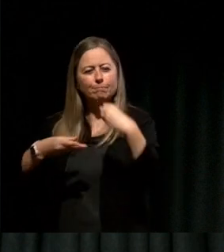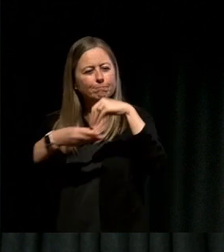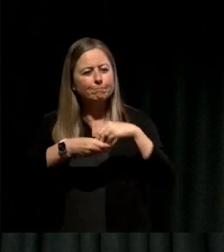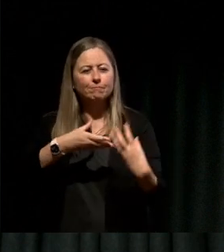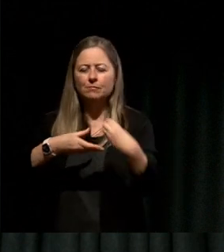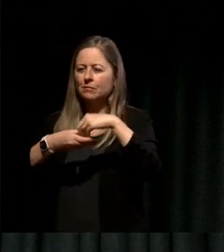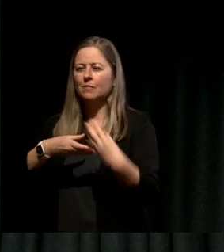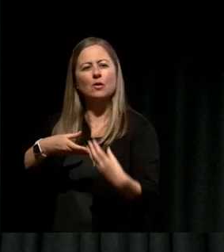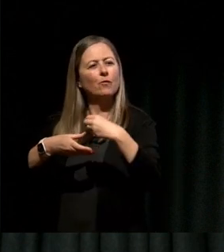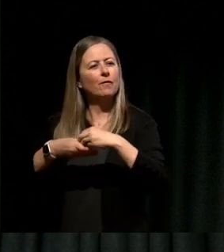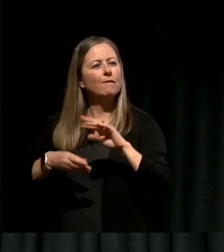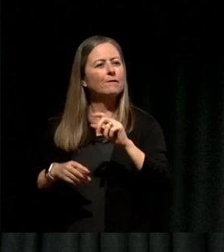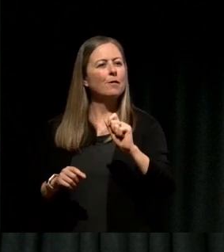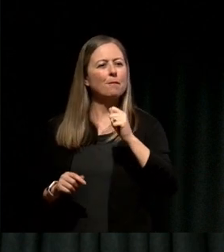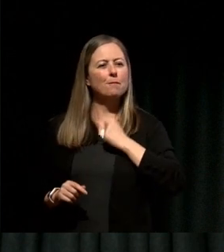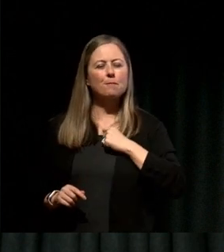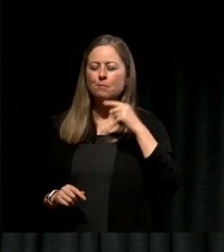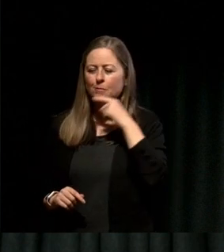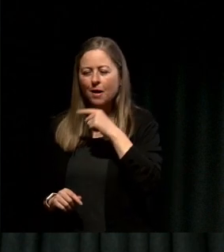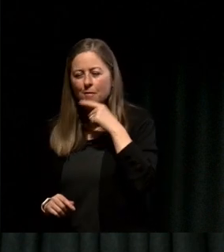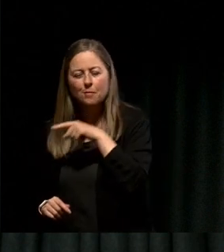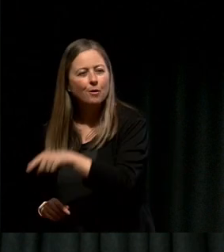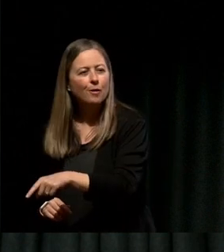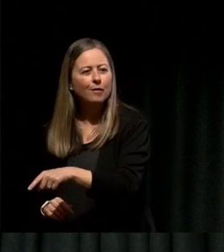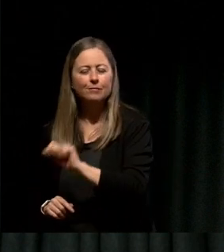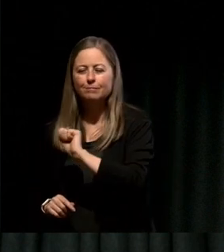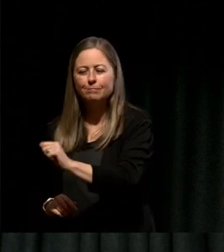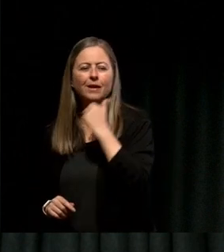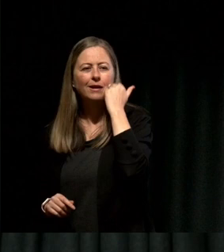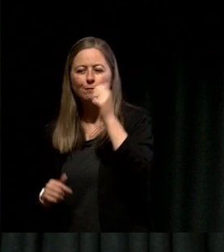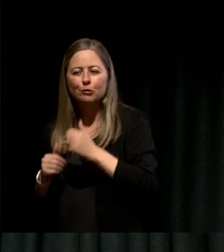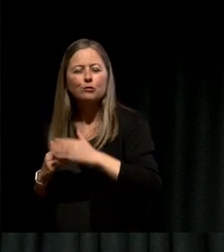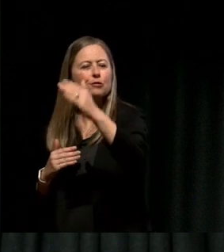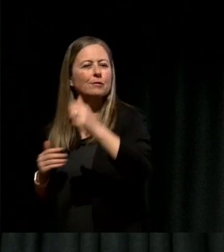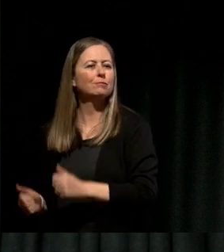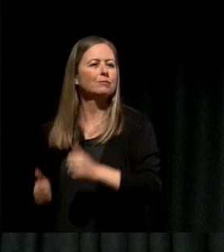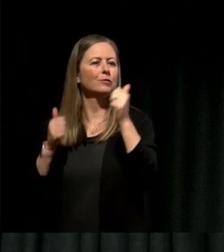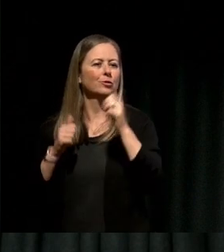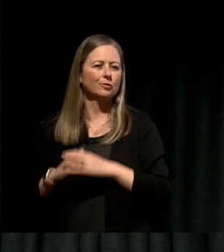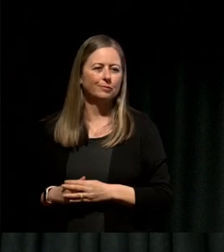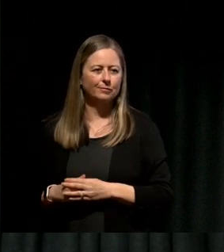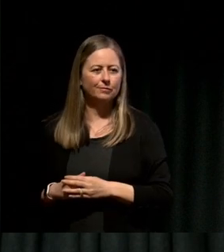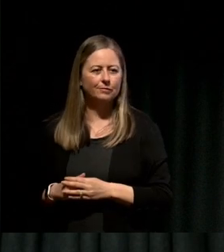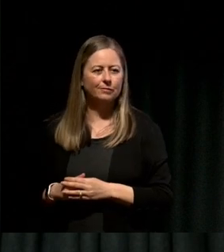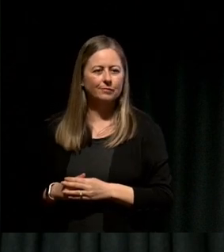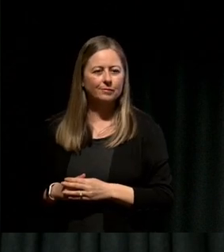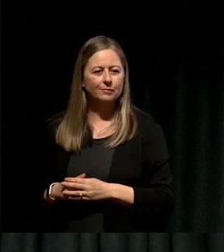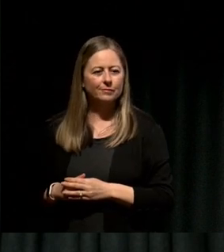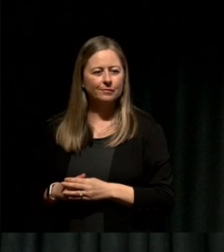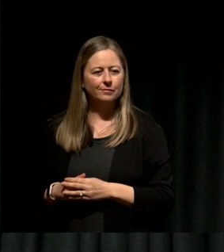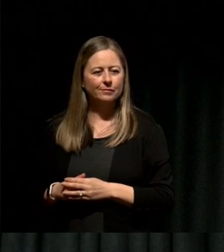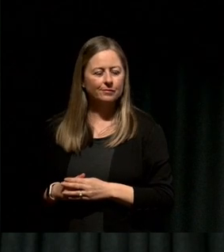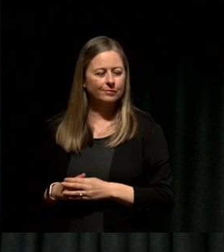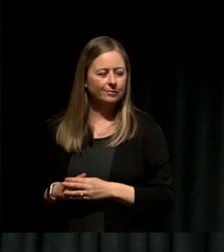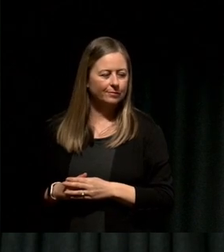world and so that who I was would have found an outlet had I been here in a different time.